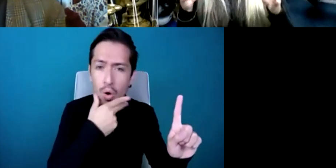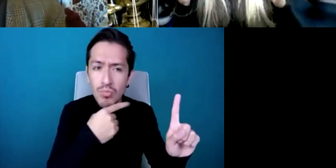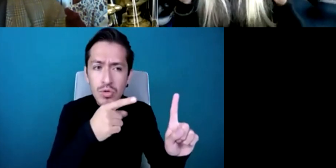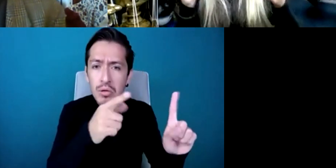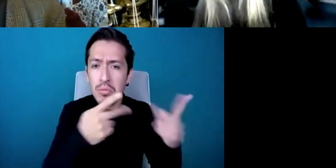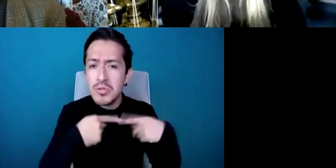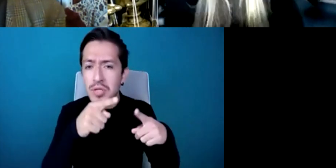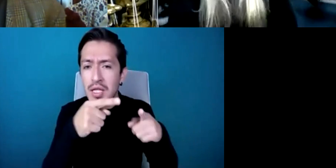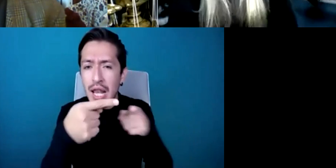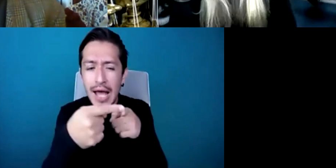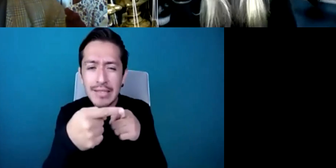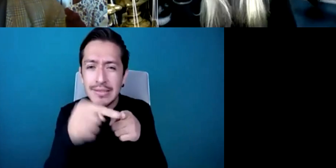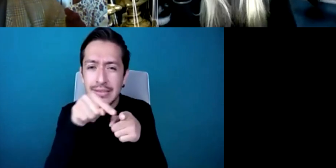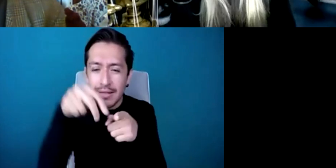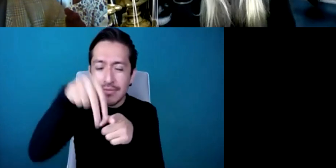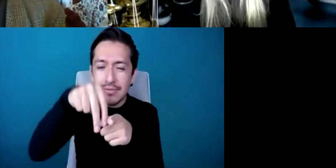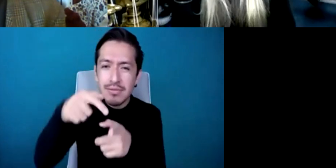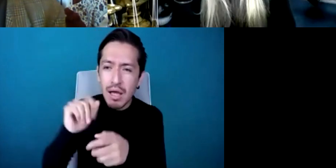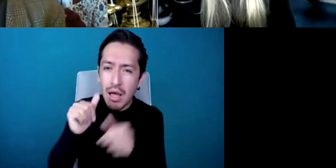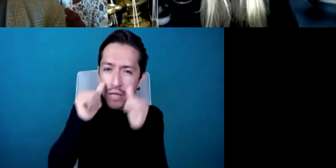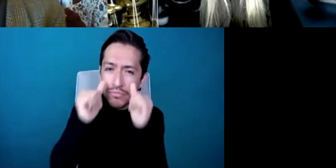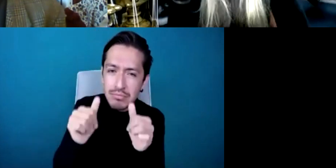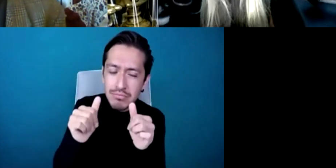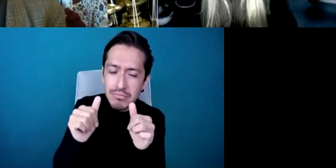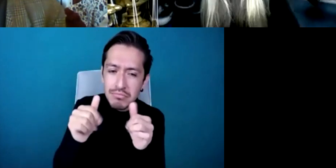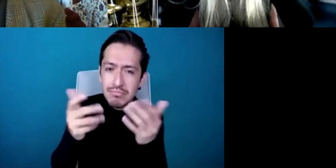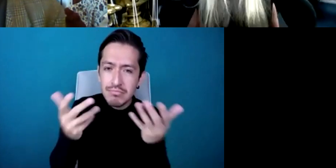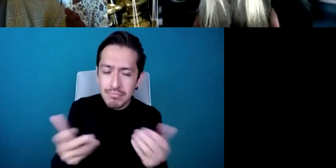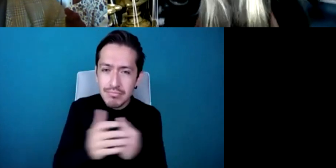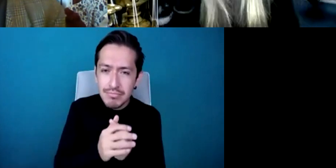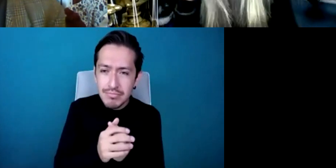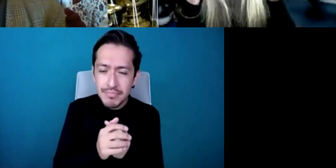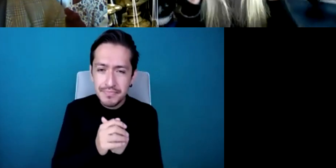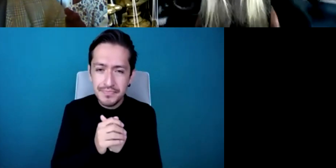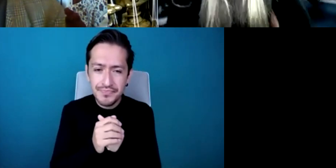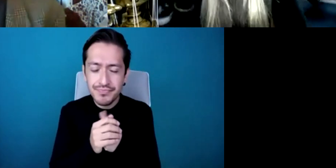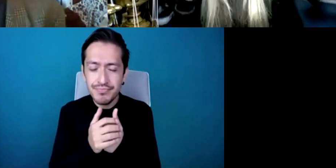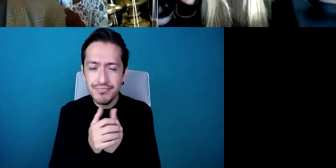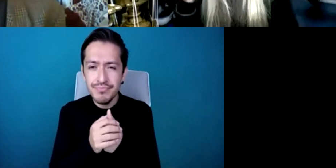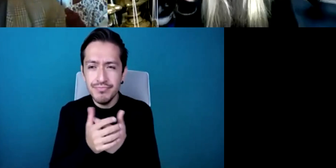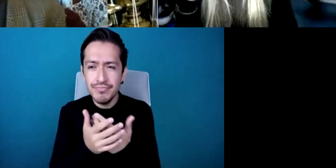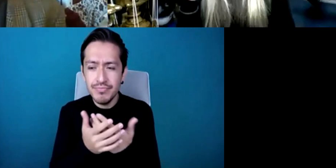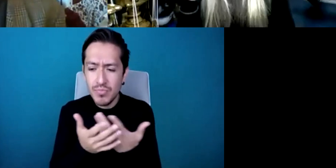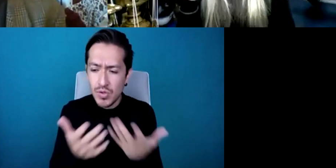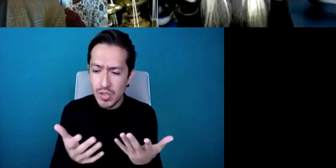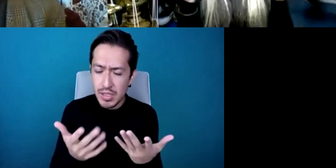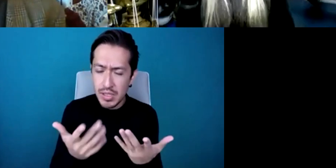the much older generation ie people in their 90s hitting a hundred over a hundred have been